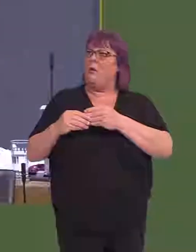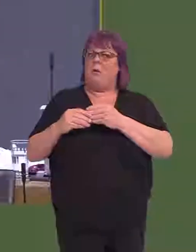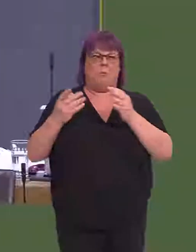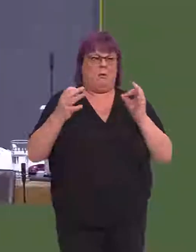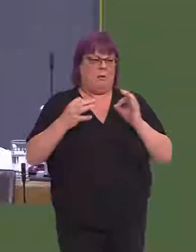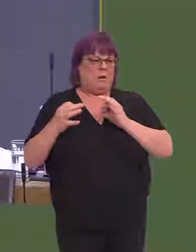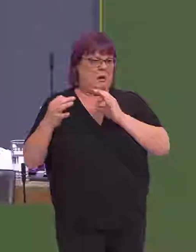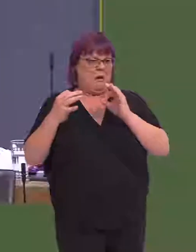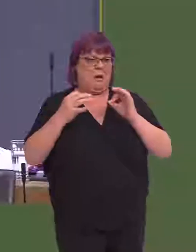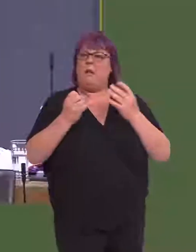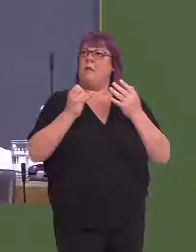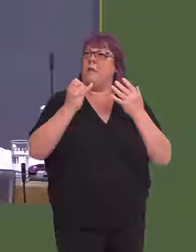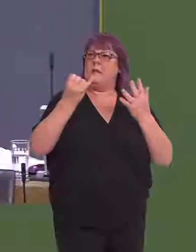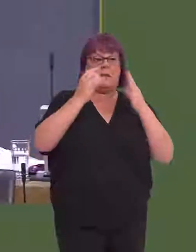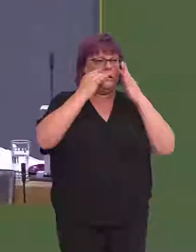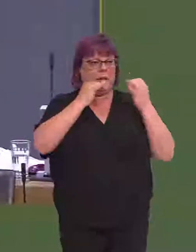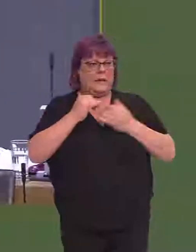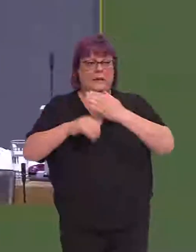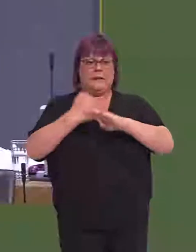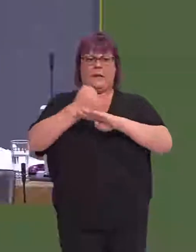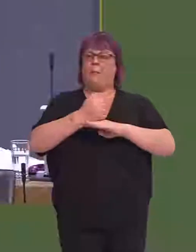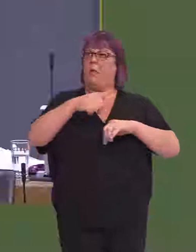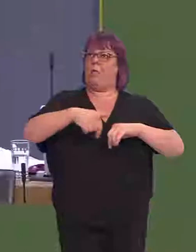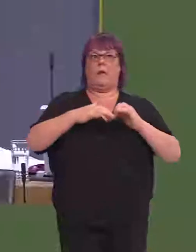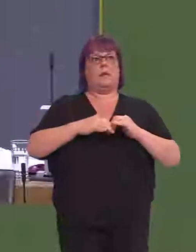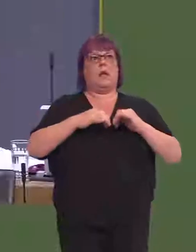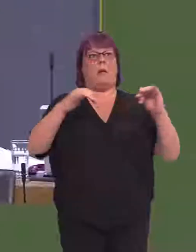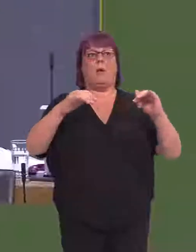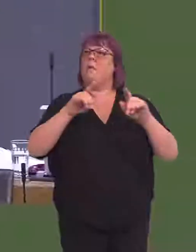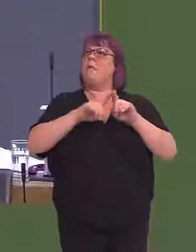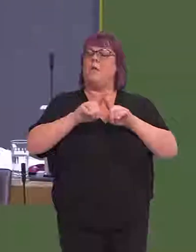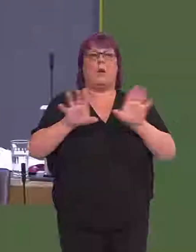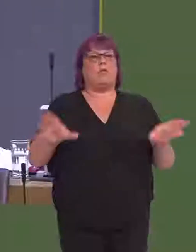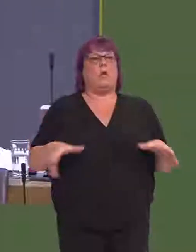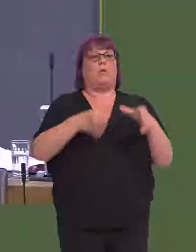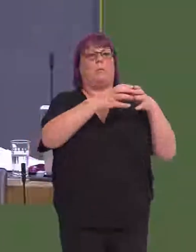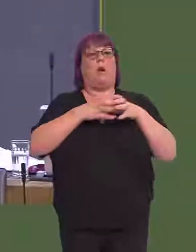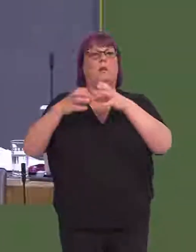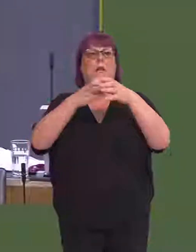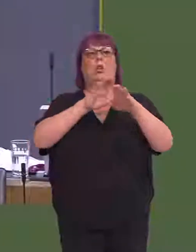Not even a single one of the six tests set up by this Assembly's own cross-party external